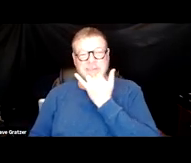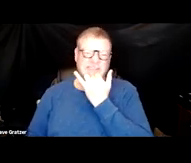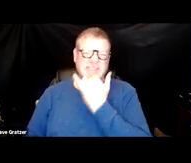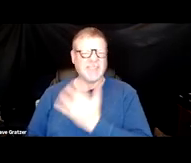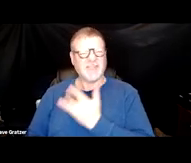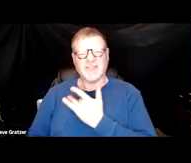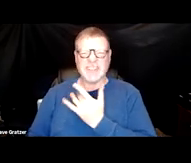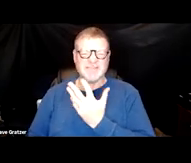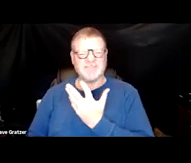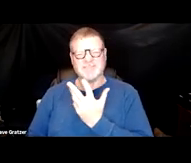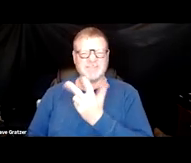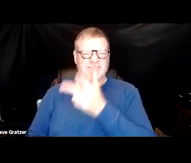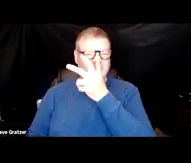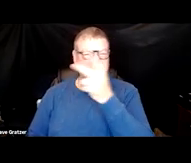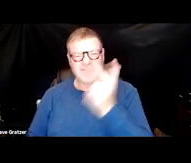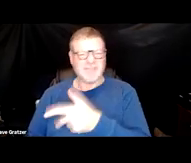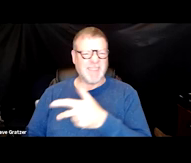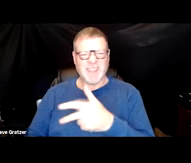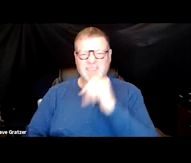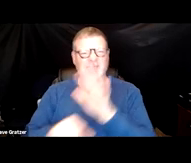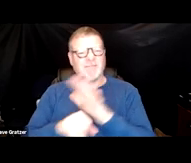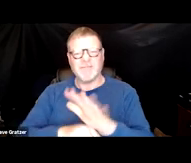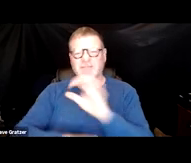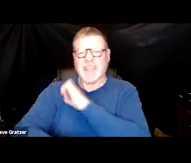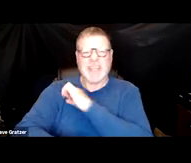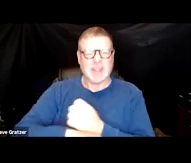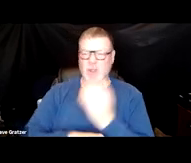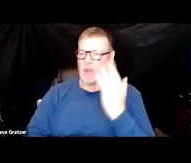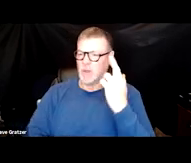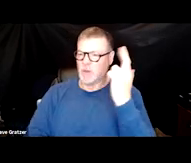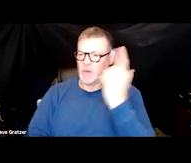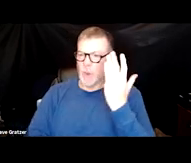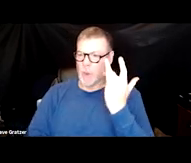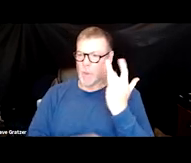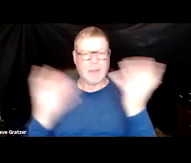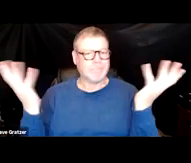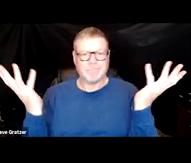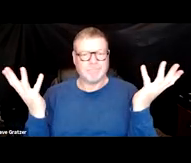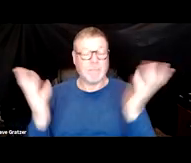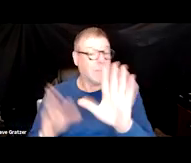That kind of thing. Lack of energy that can't be explained. That's really not the same as being tired.